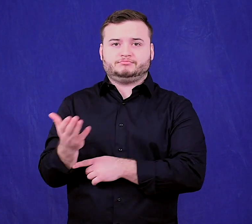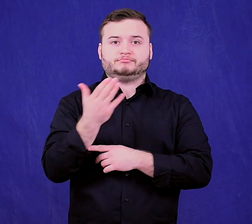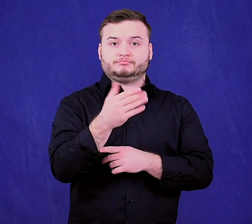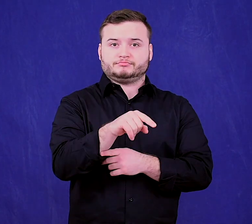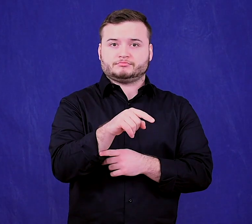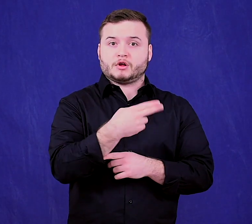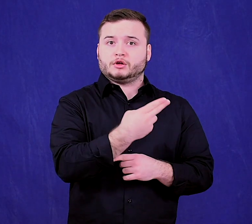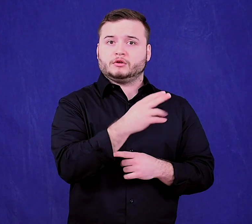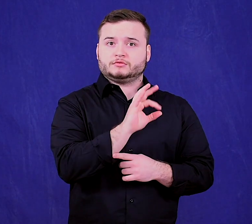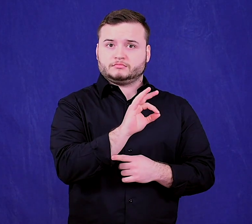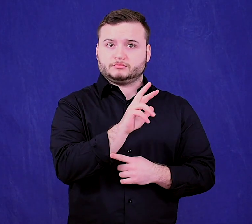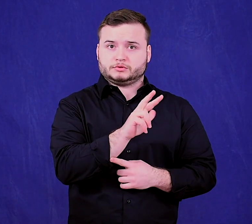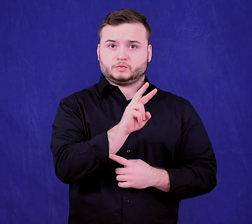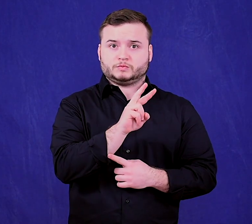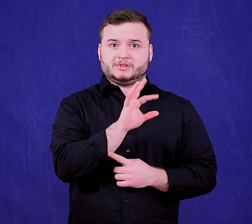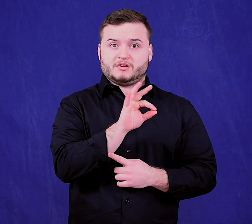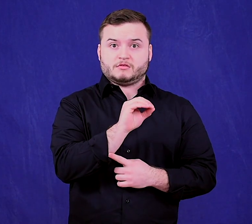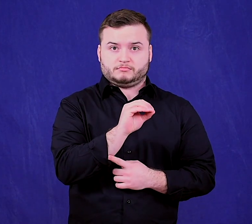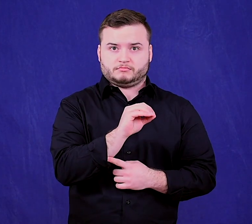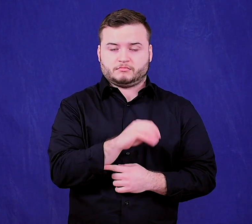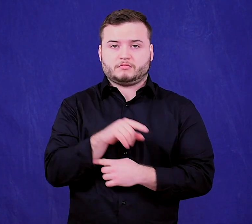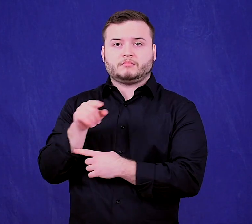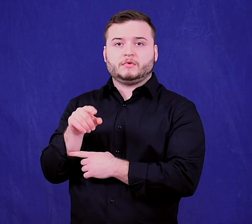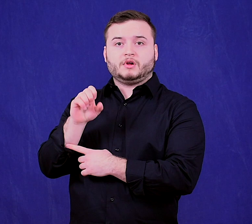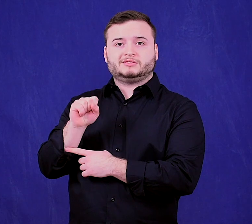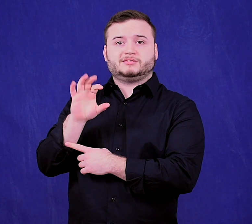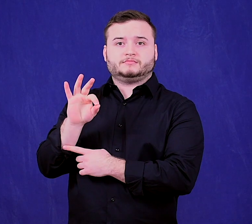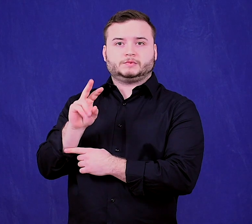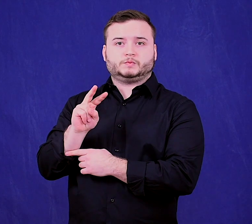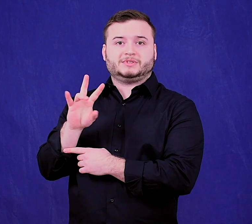(HF3290 and SF2777)